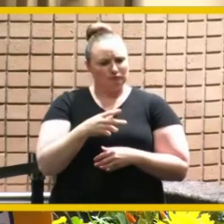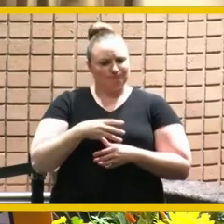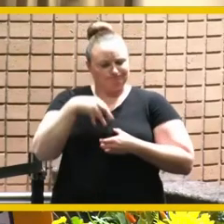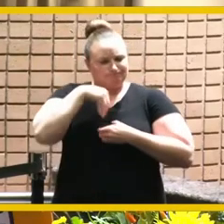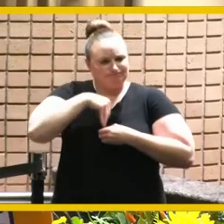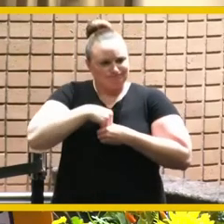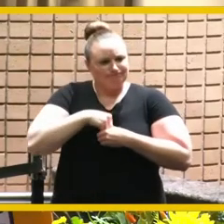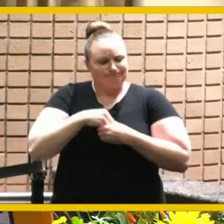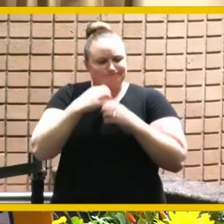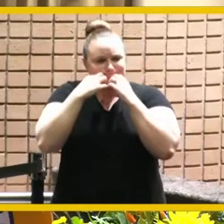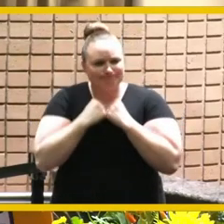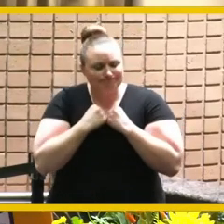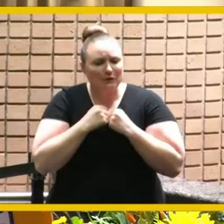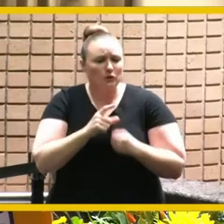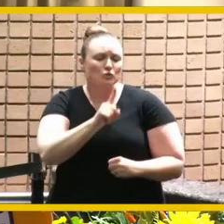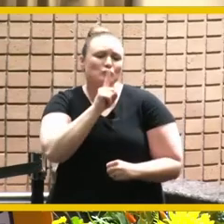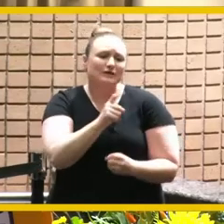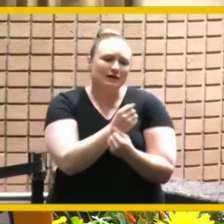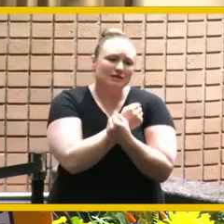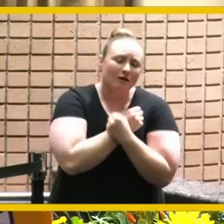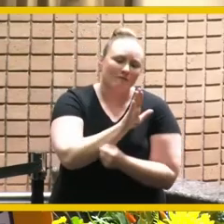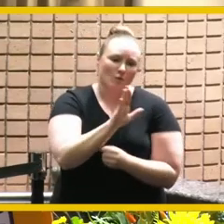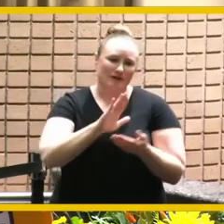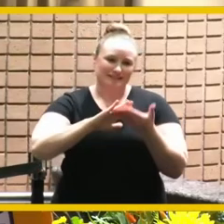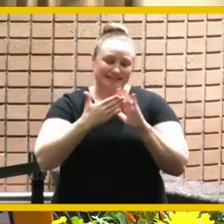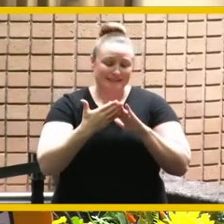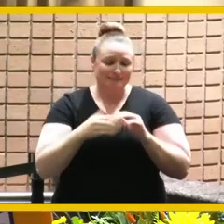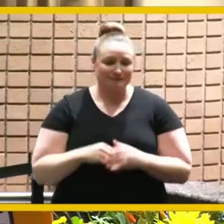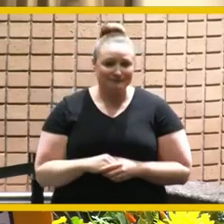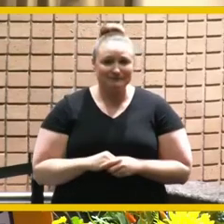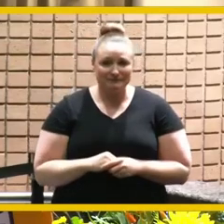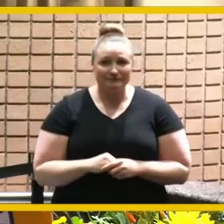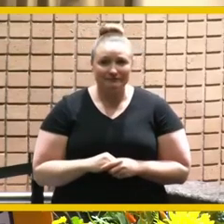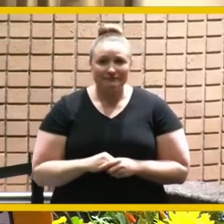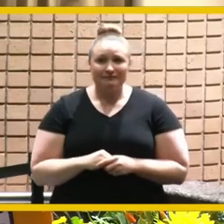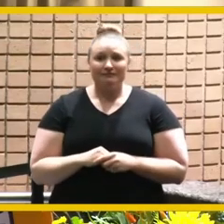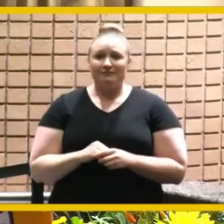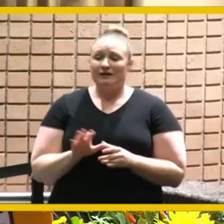truly love this you know your beloved city and on behalf of the entire riverside police department